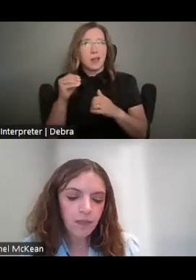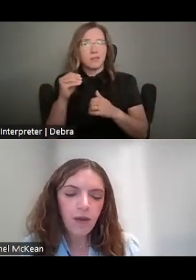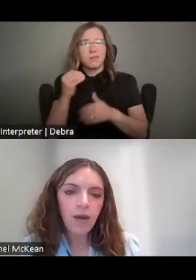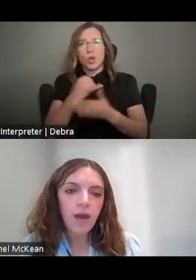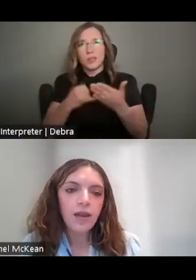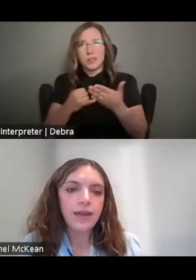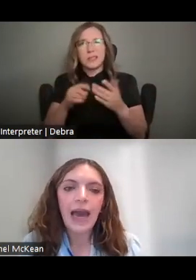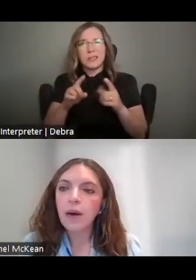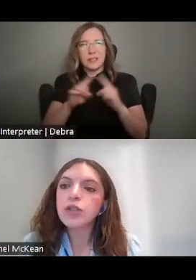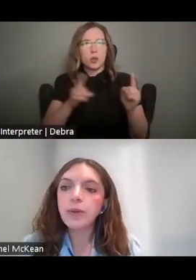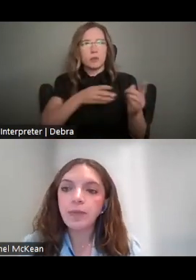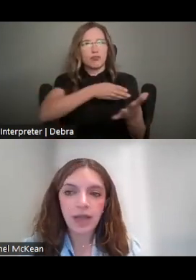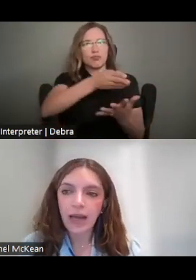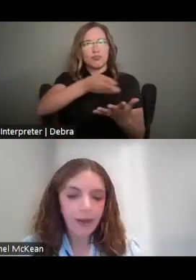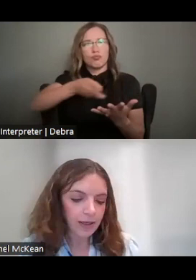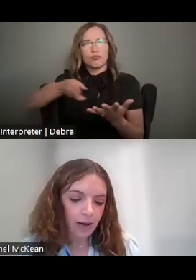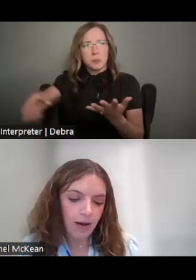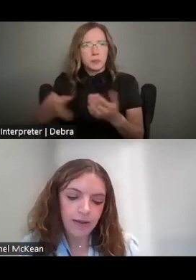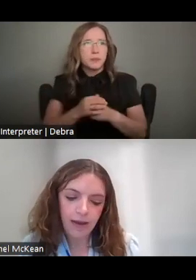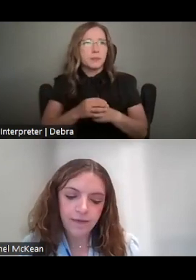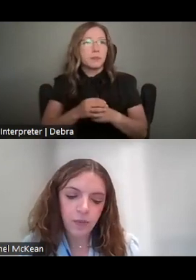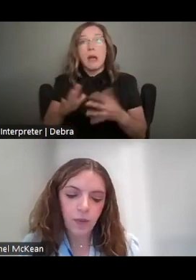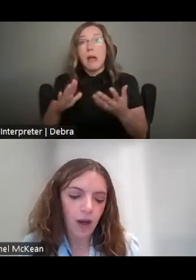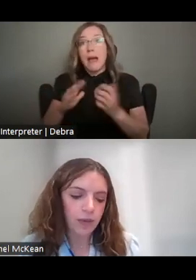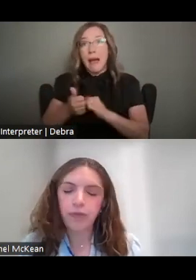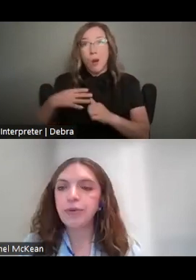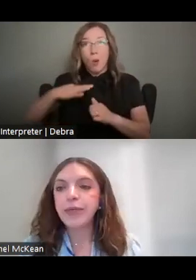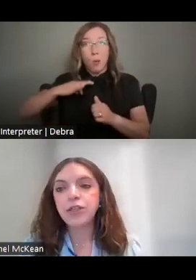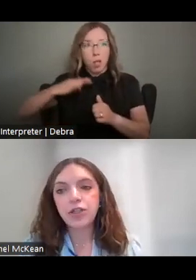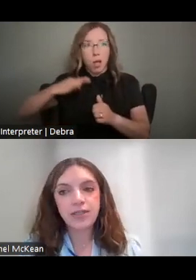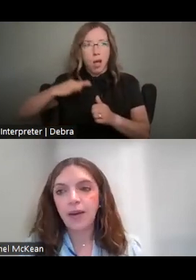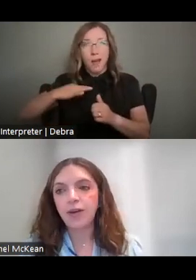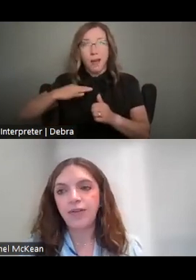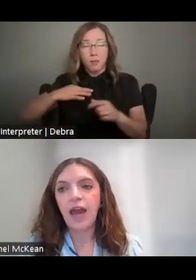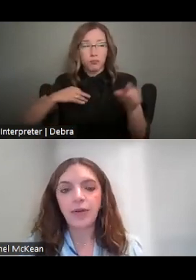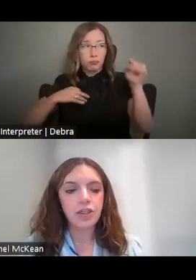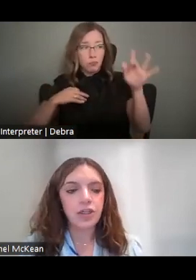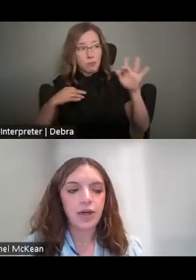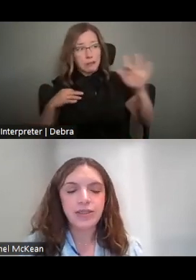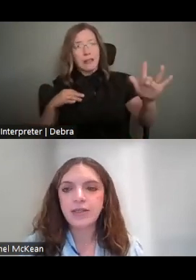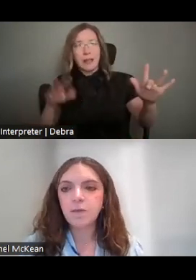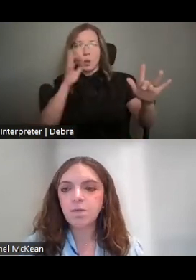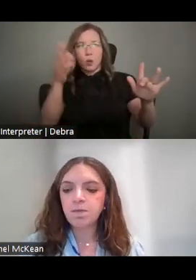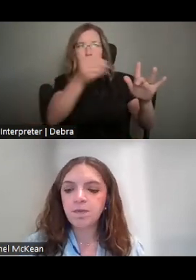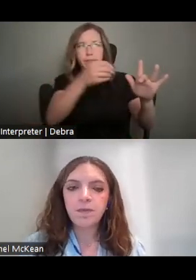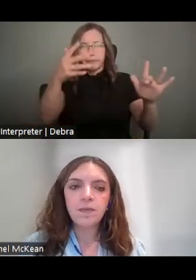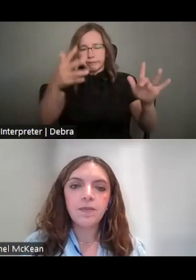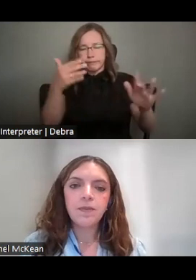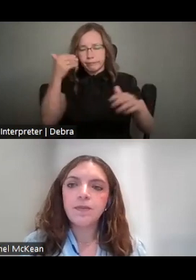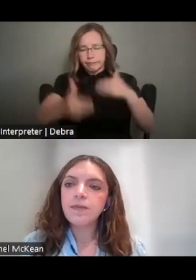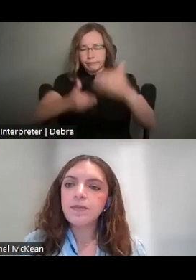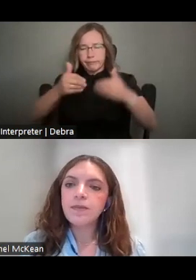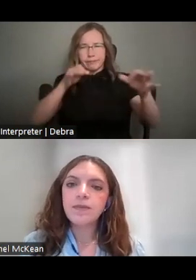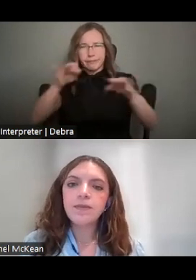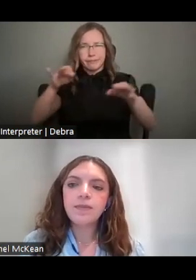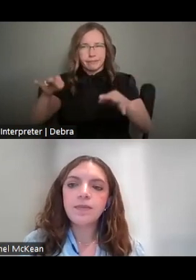THE HOW TO APPLY BUTTON ON THE LEFT WILL WALK YOU THROUGH EACH STEP OF THE APPLICATION PROCESS.